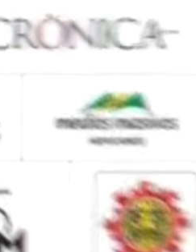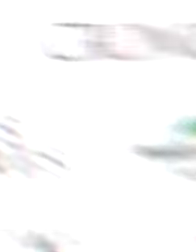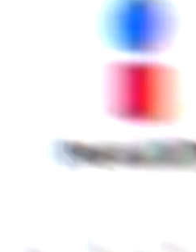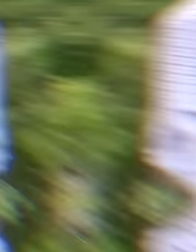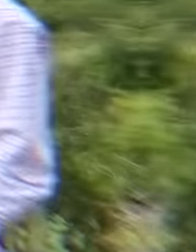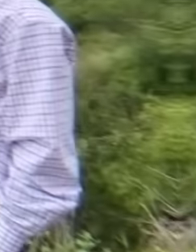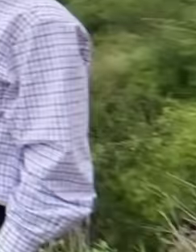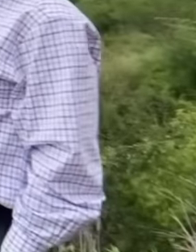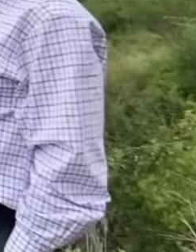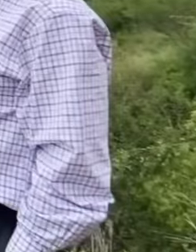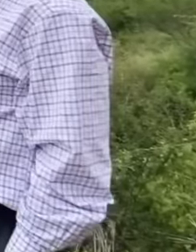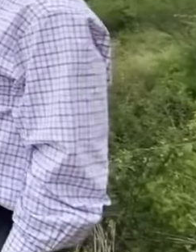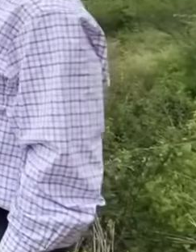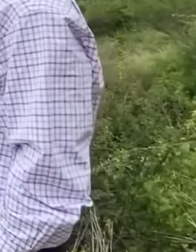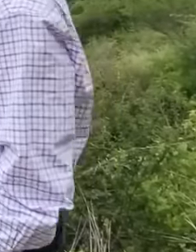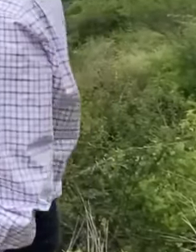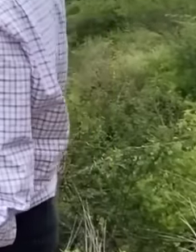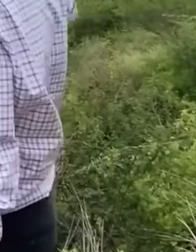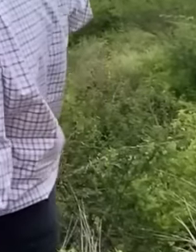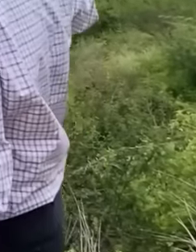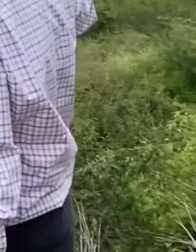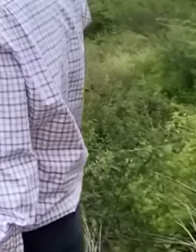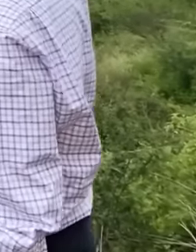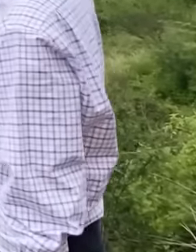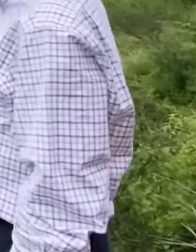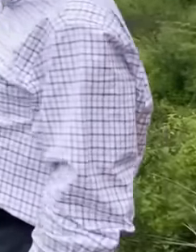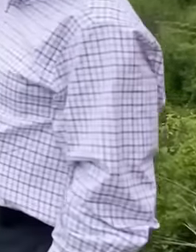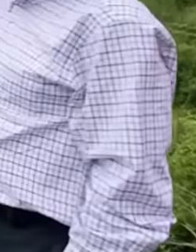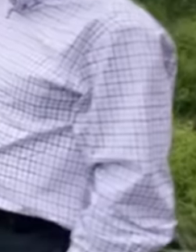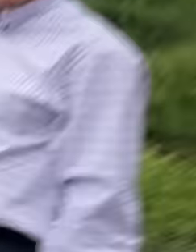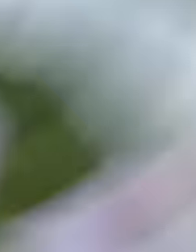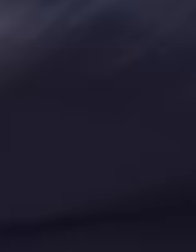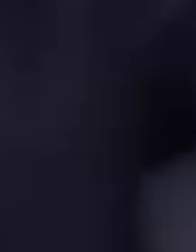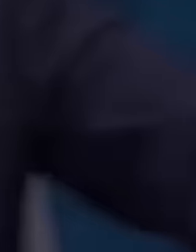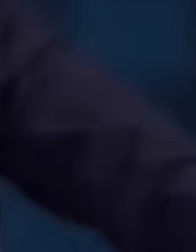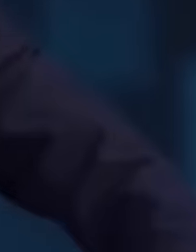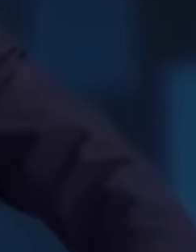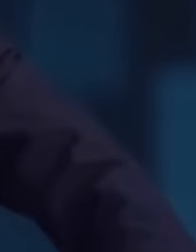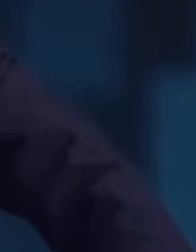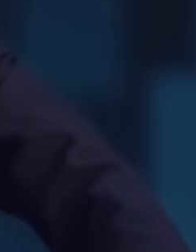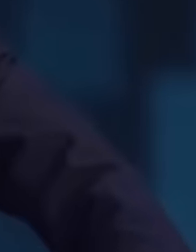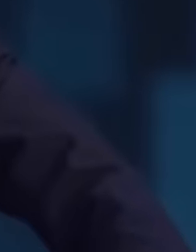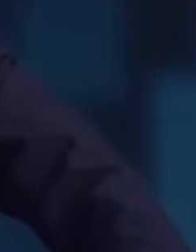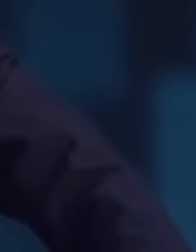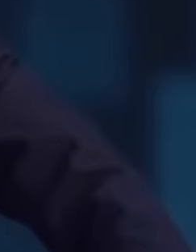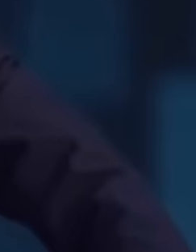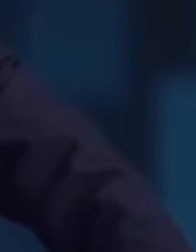ways to defame and make shatter the president's reputation and have always been attacking with